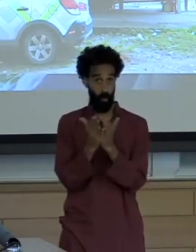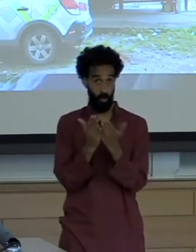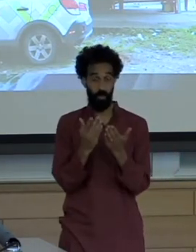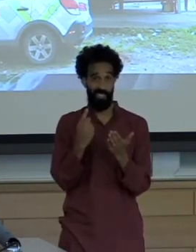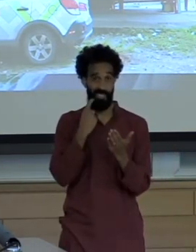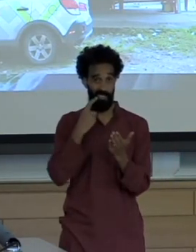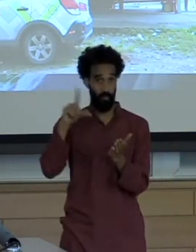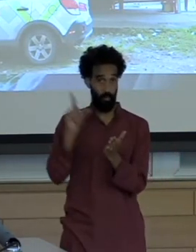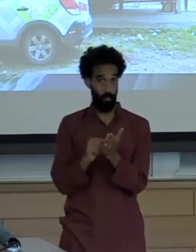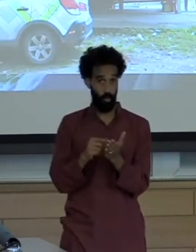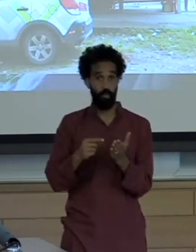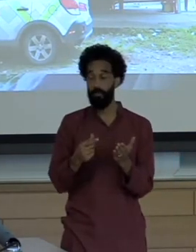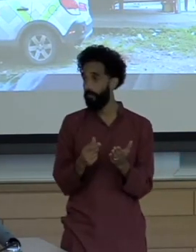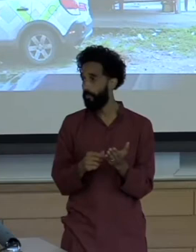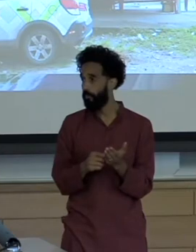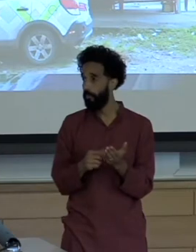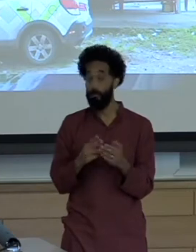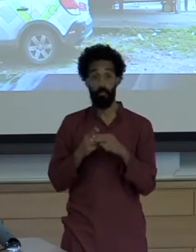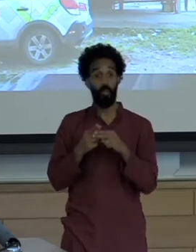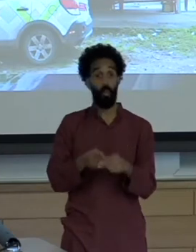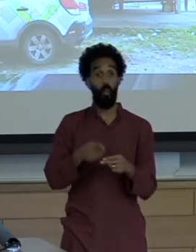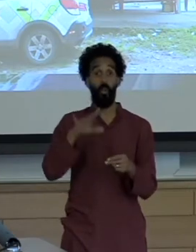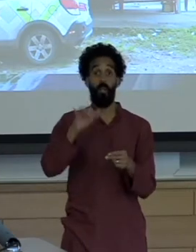She calls these areas sacrifice zones